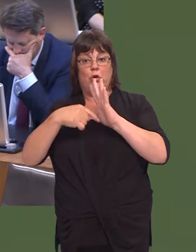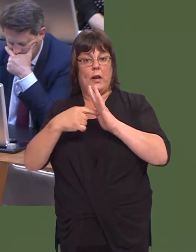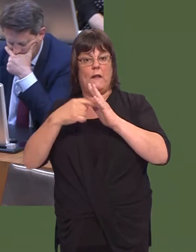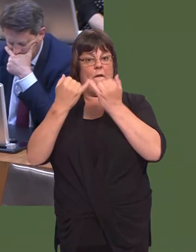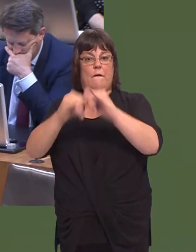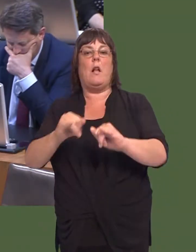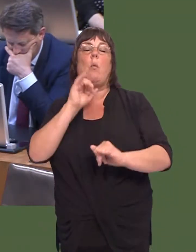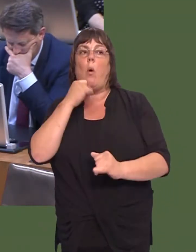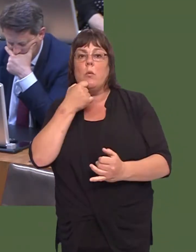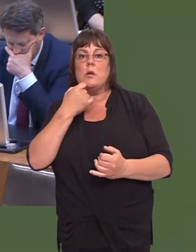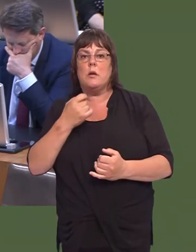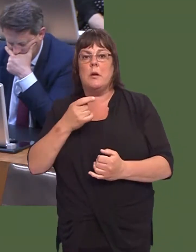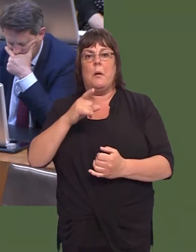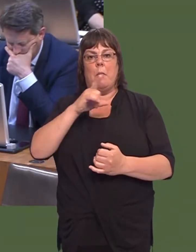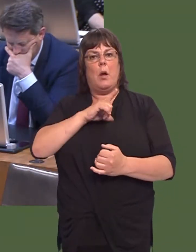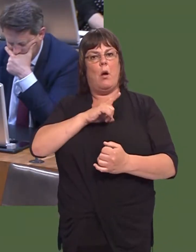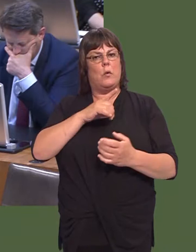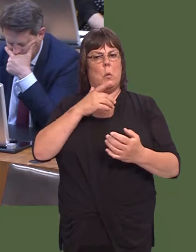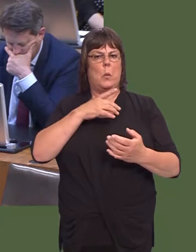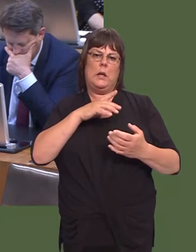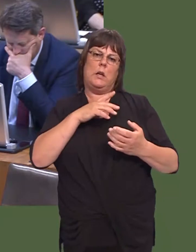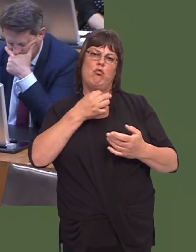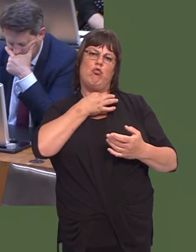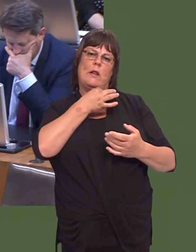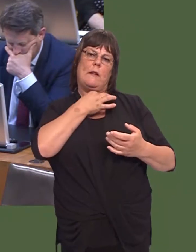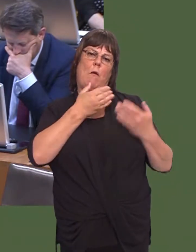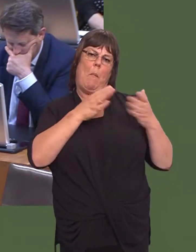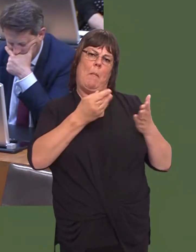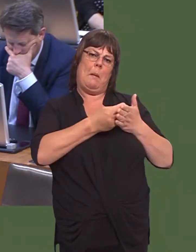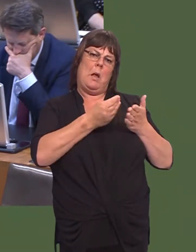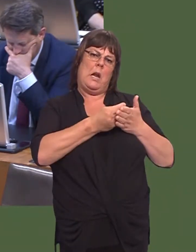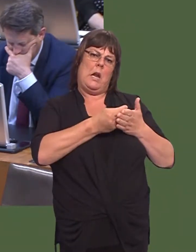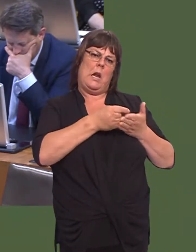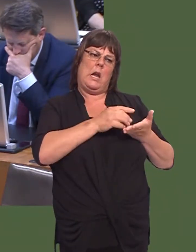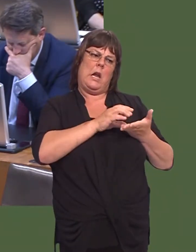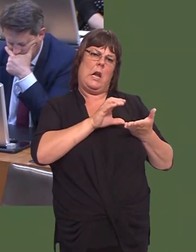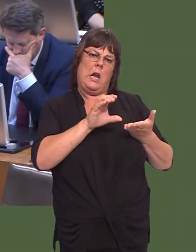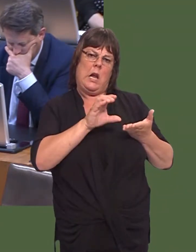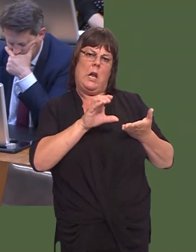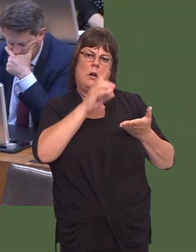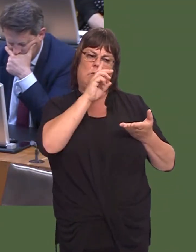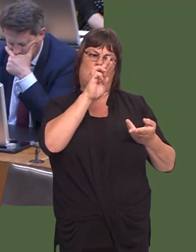is done to minimise any risk to the public purse, and thatís what weíre looking at as part of this process.